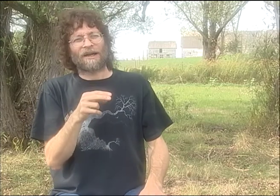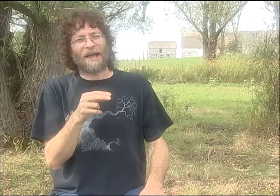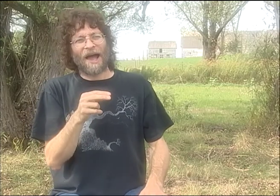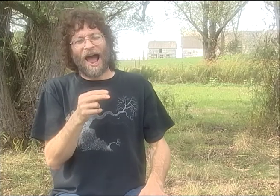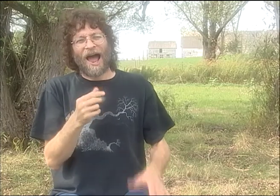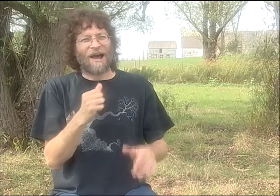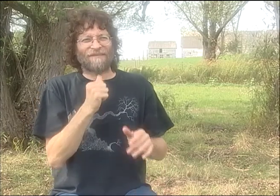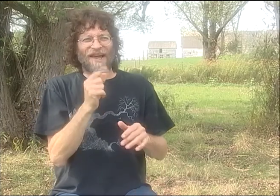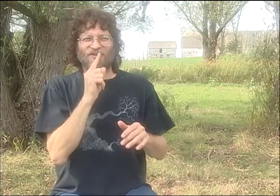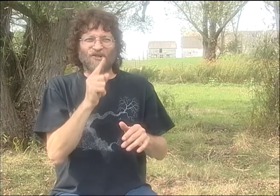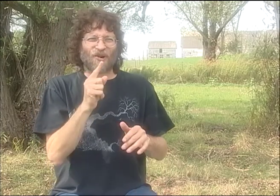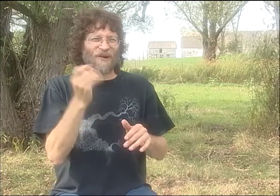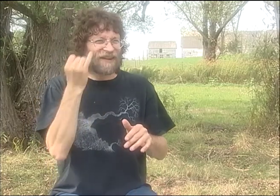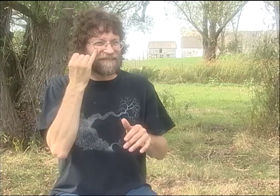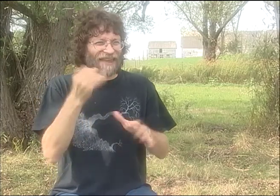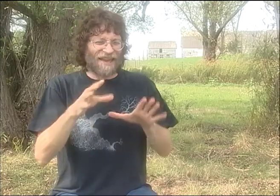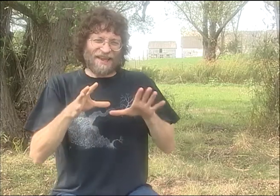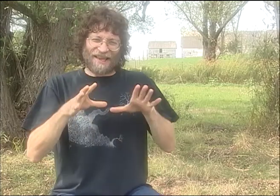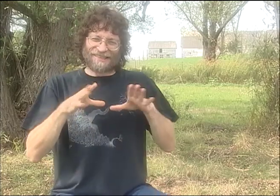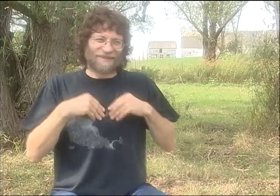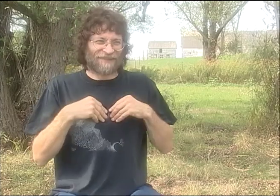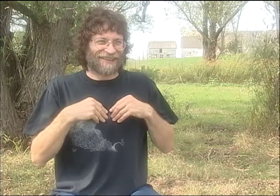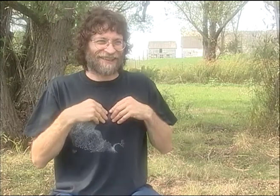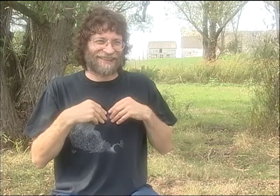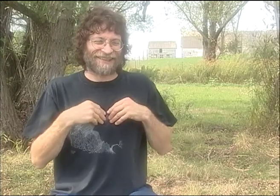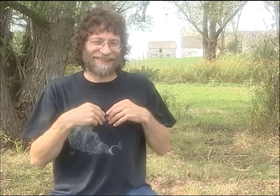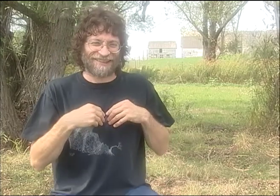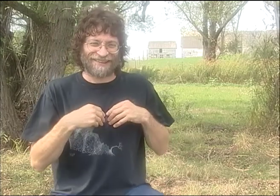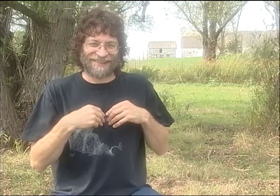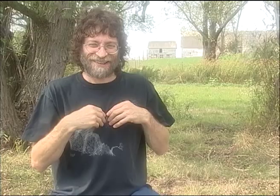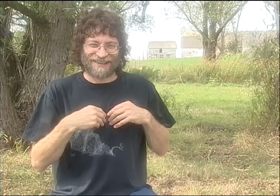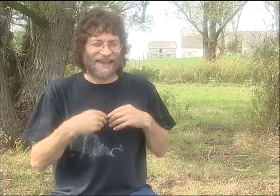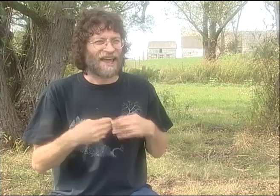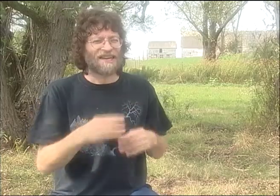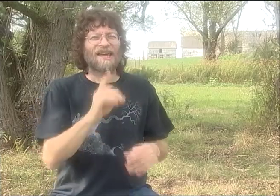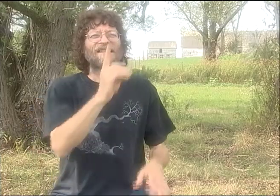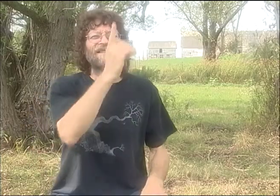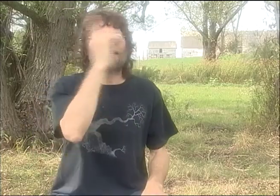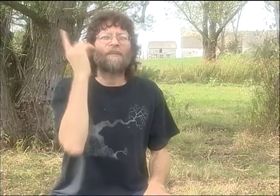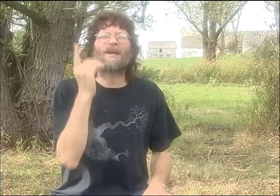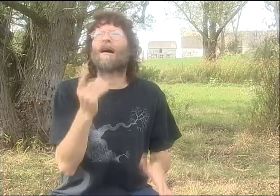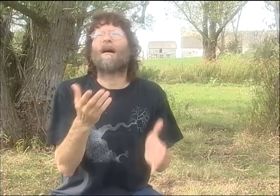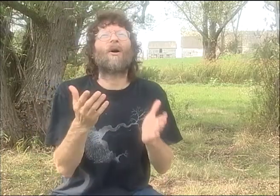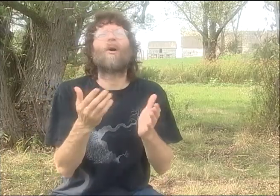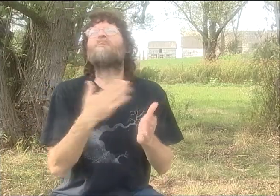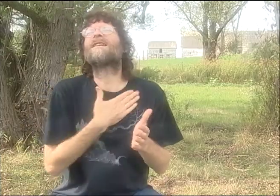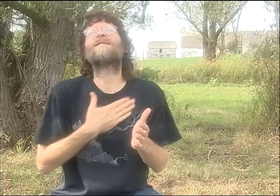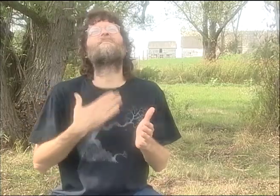AND I DON'T KNOW IF THIS IS TRUE OR NOT, I DON'T KNOW WHAT THESE 3 OLDER POETS THOUGHT, BUT WE WERE WORRIED THEY WERE LOOKING ASKANCE AT THIS NEW FANGLED WAY